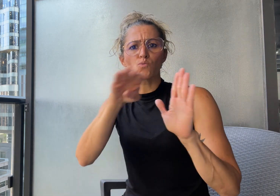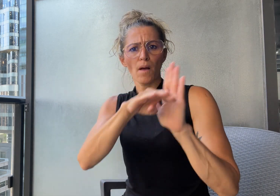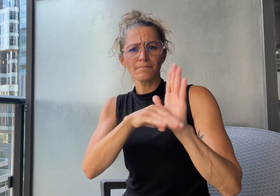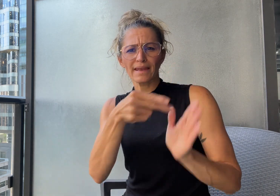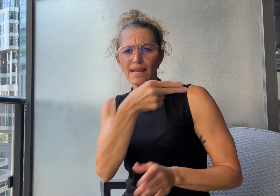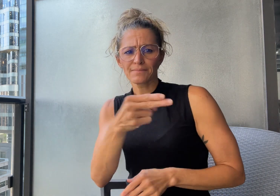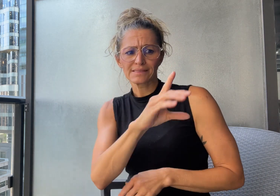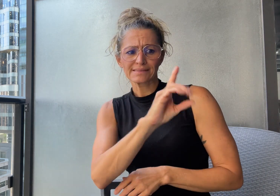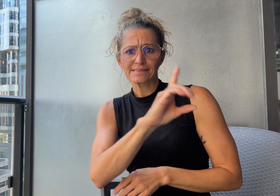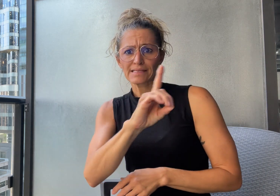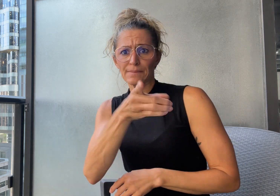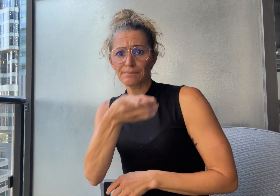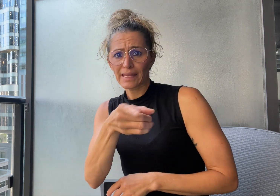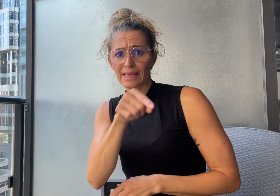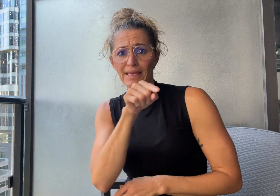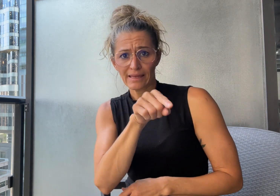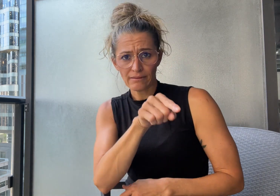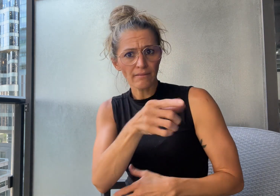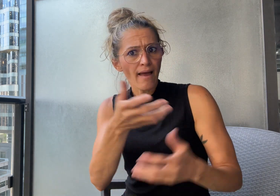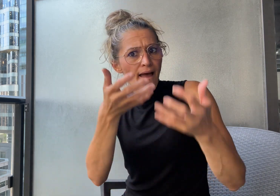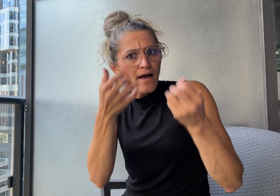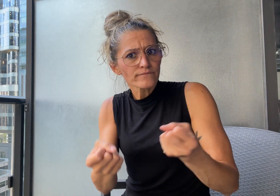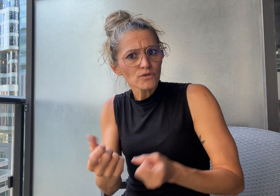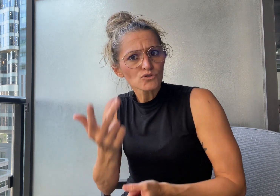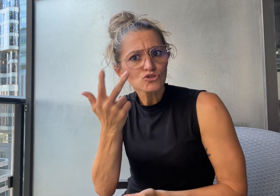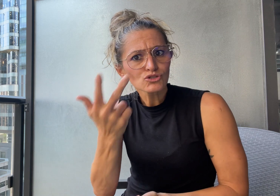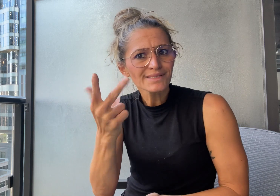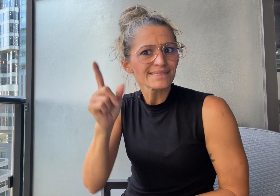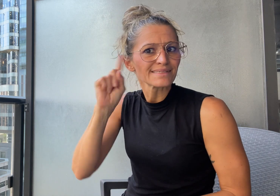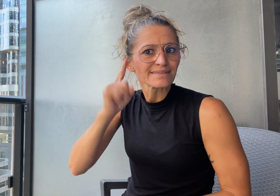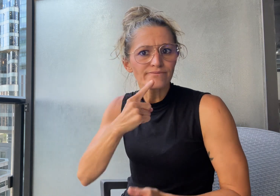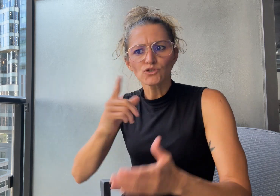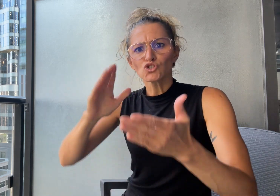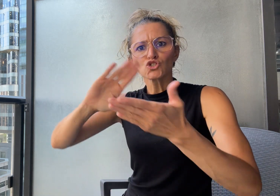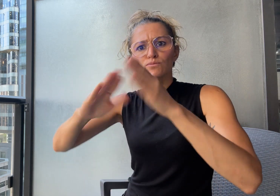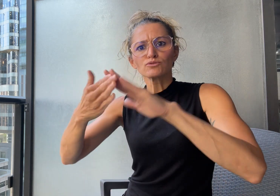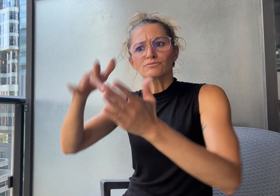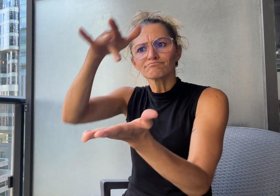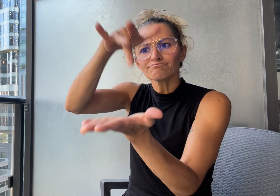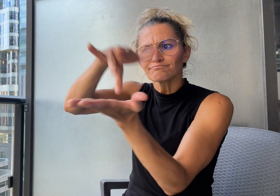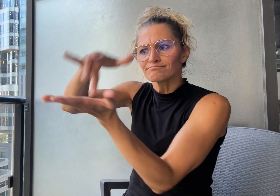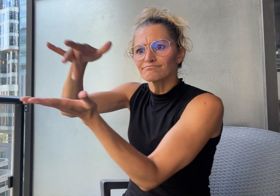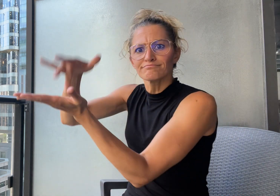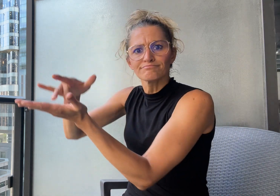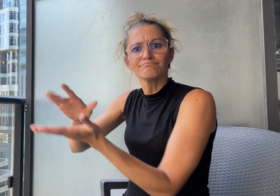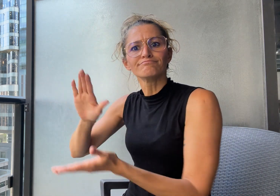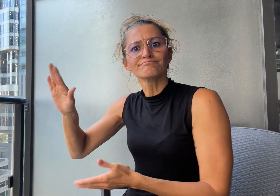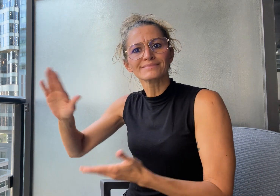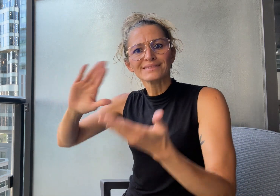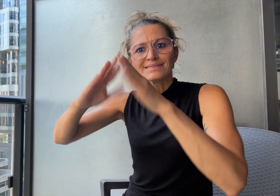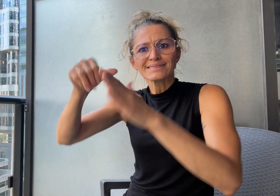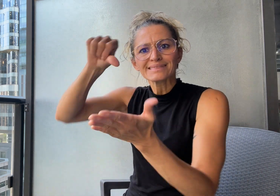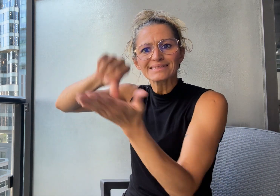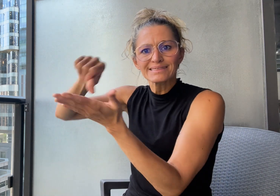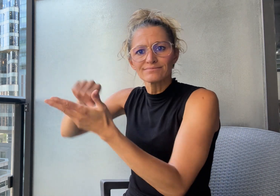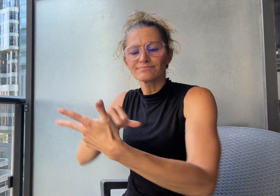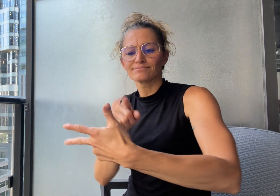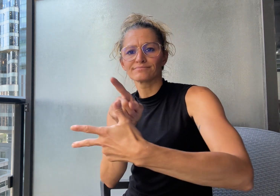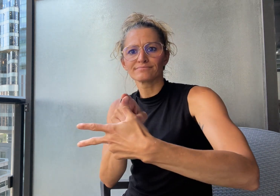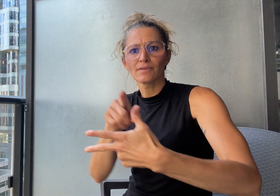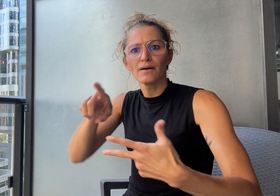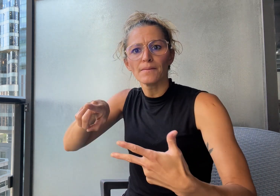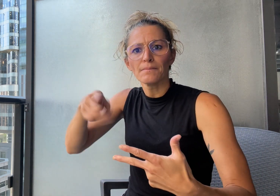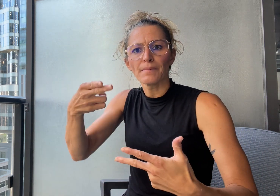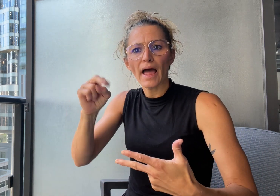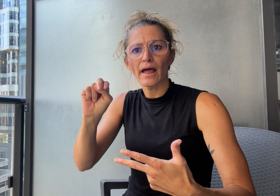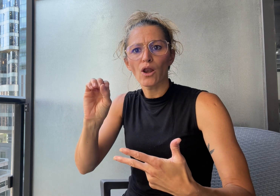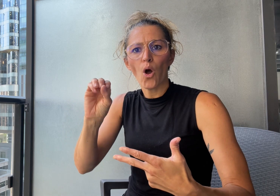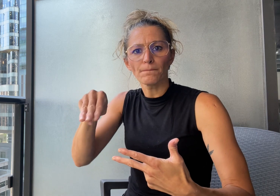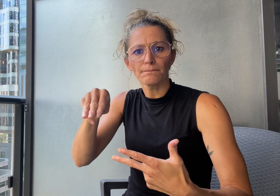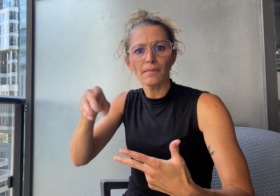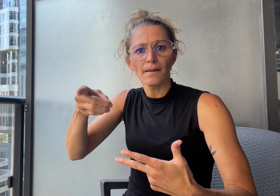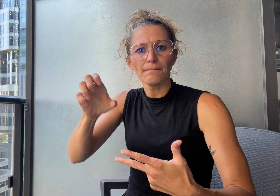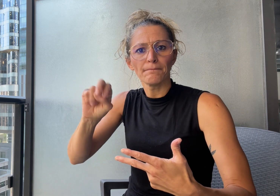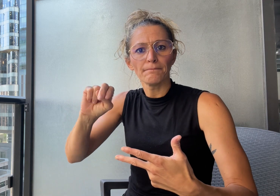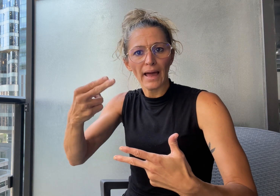had three Deaf Community Centers in Phnom Penh, Kampong Cham,